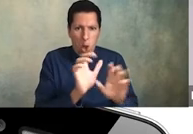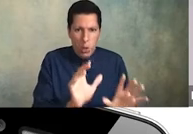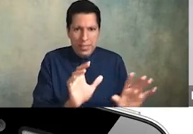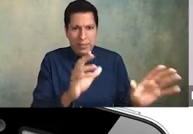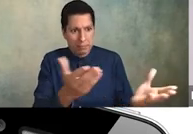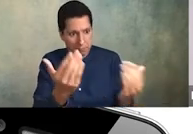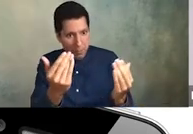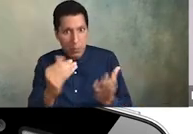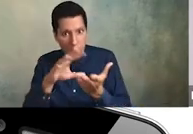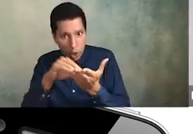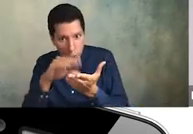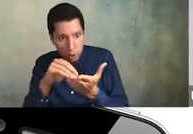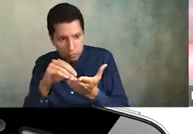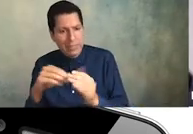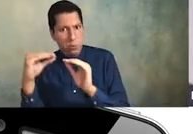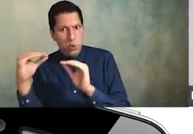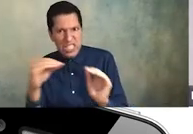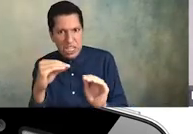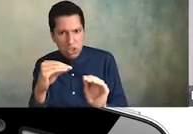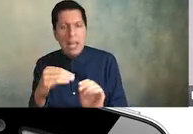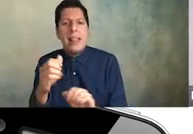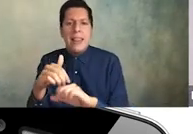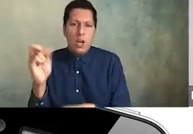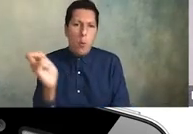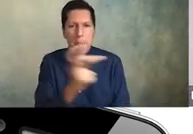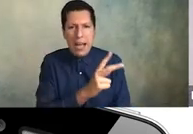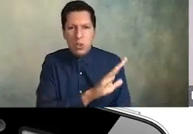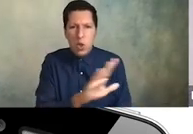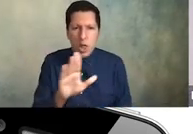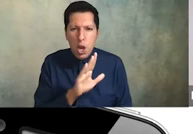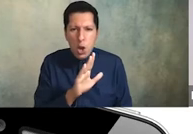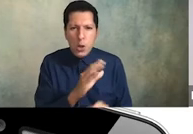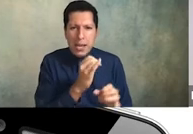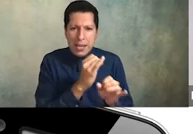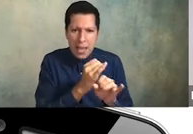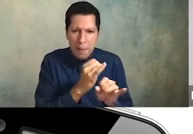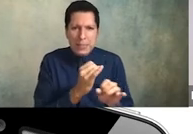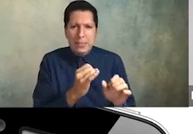with resources that can be shared with every member of the campus community all employees